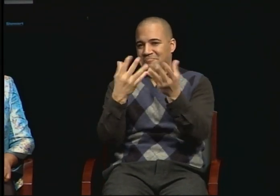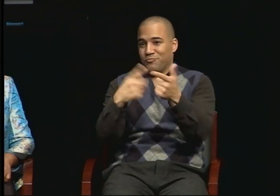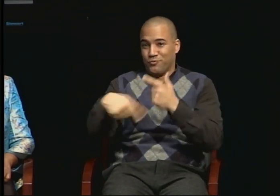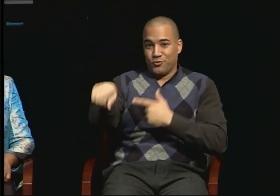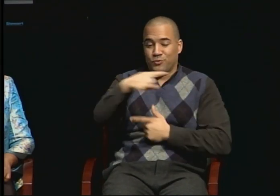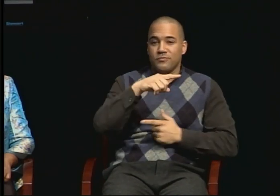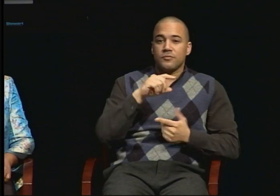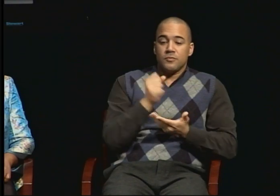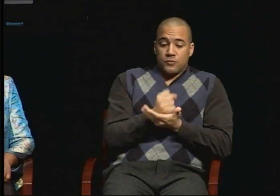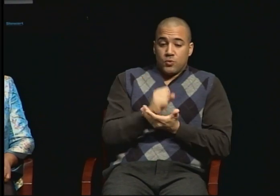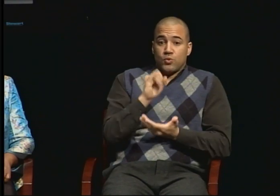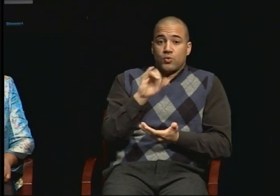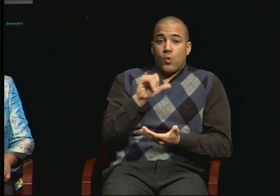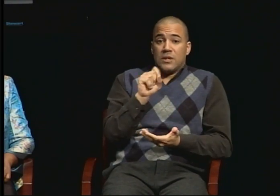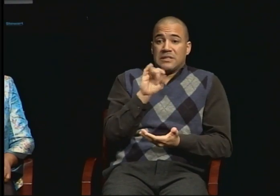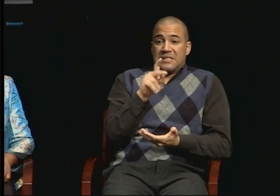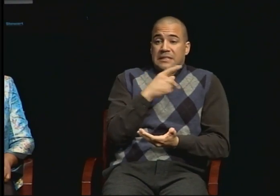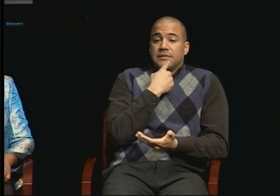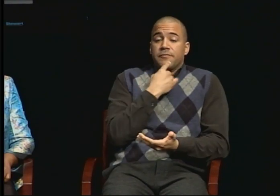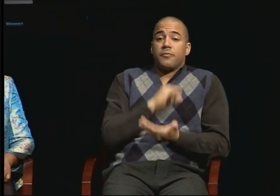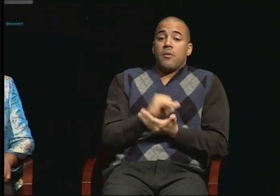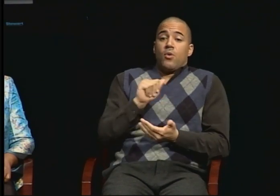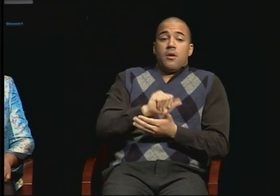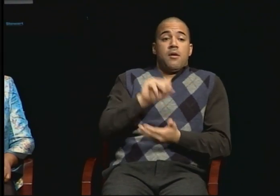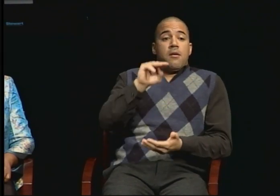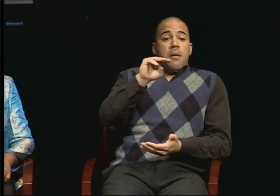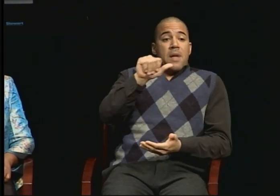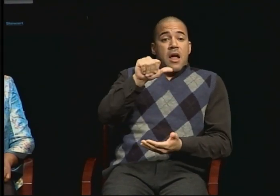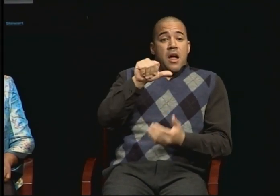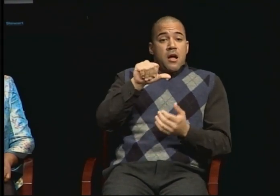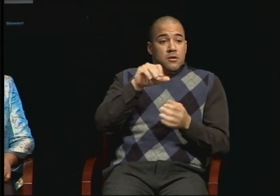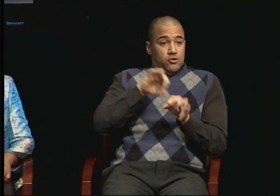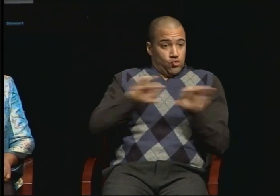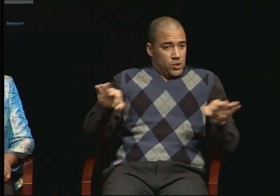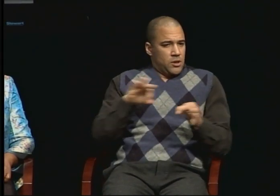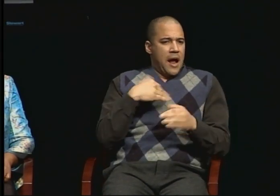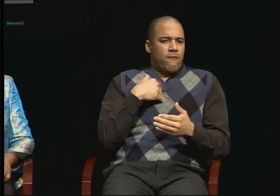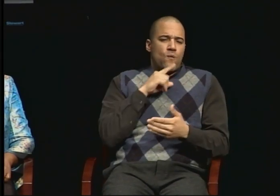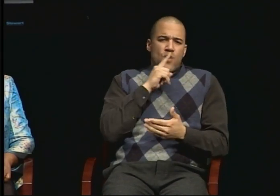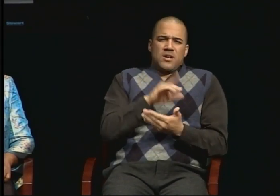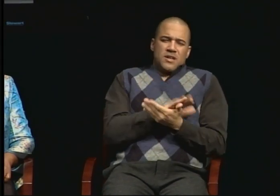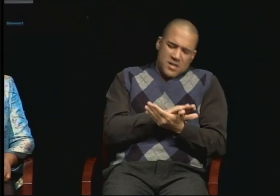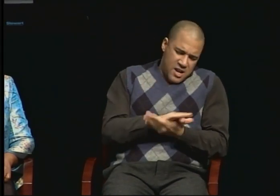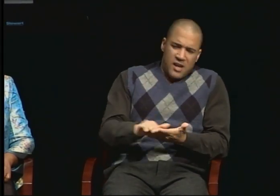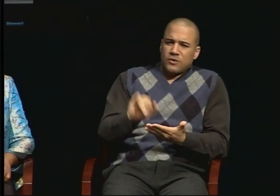Having a master's degree is similar to a joystick.